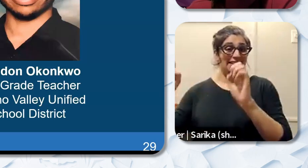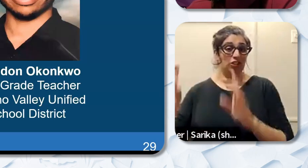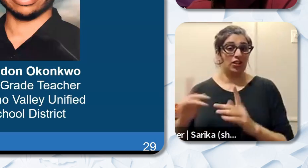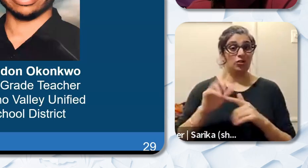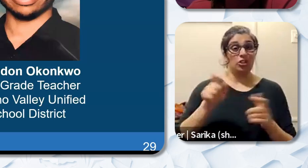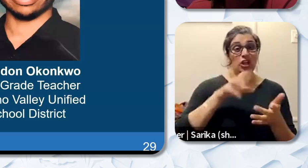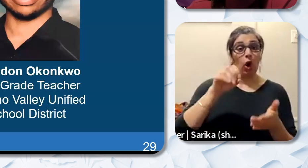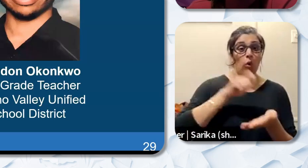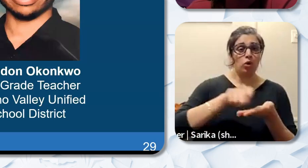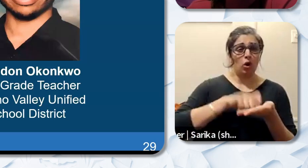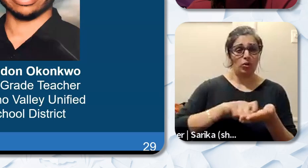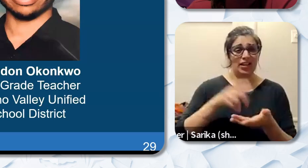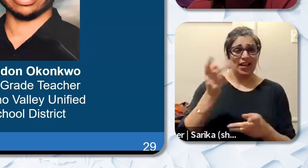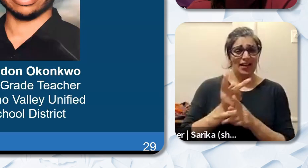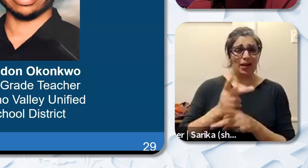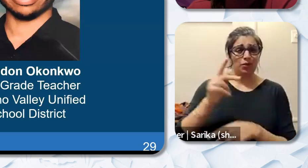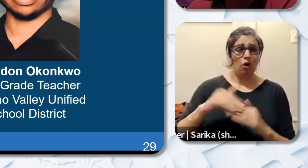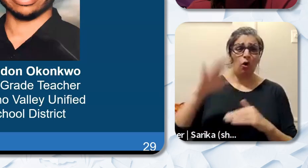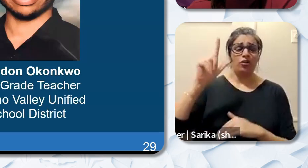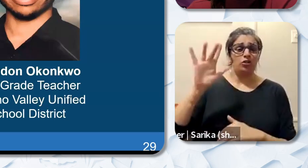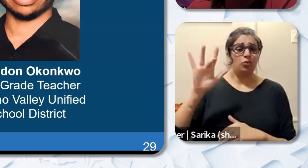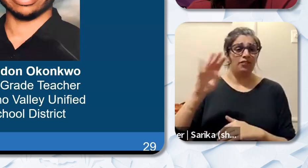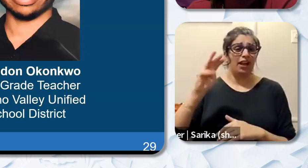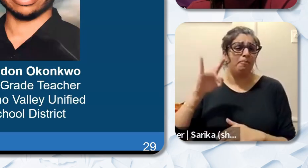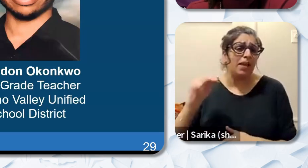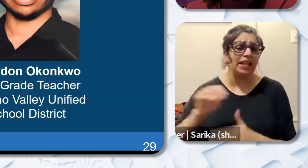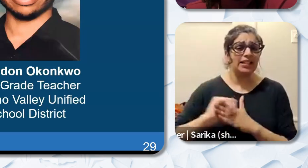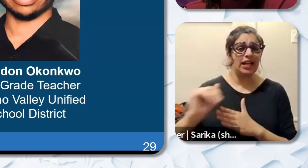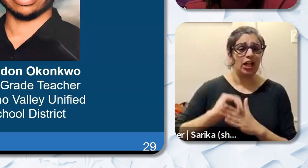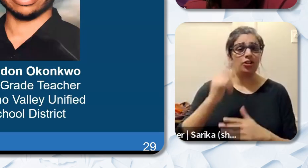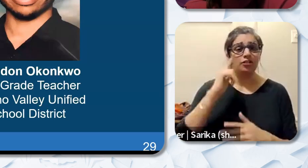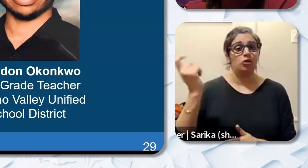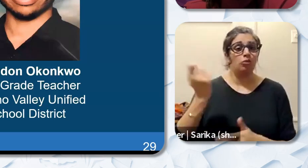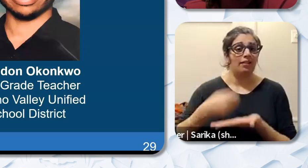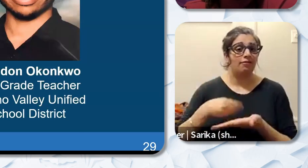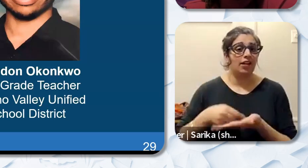the total tuition cost for candidates to earn a credential in the field of education. Currently